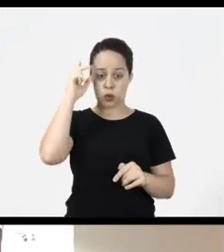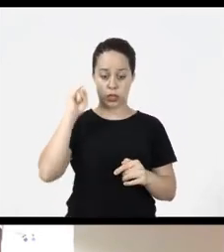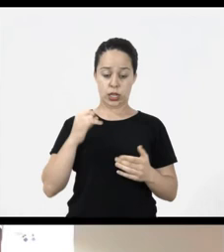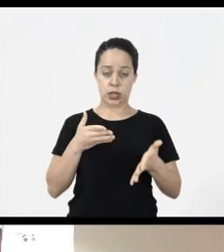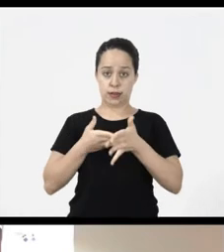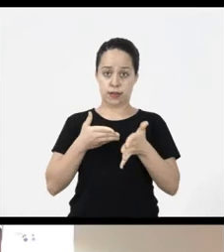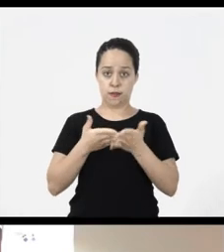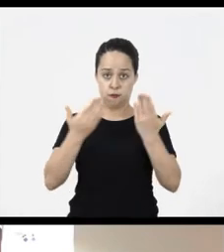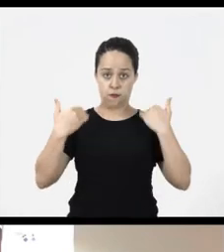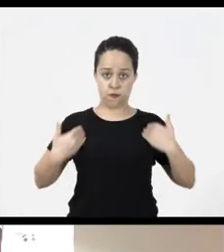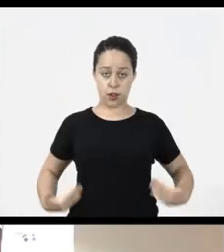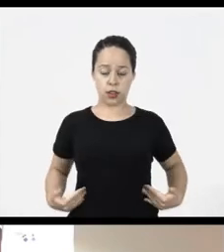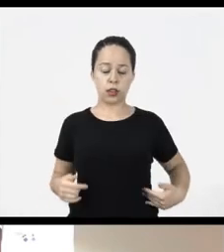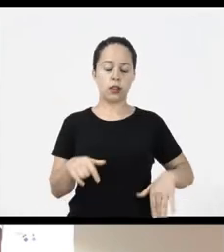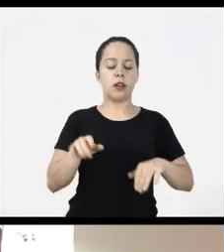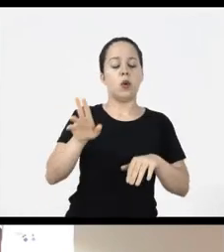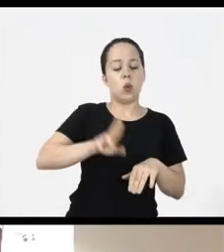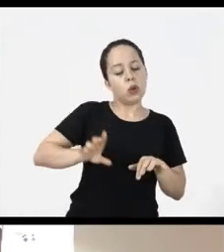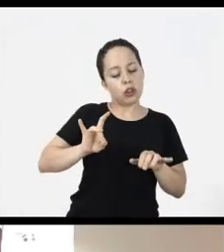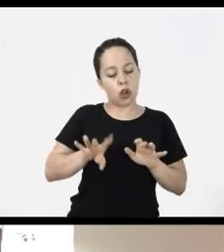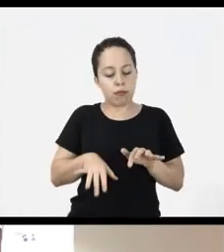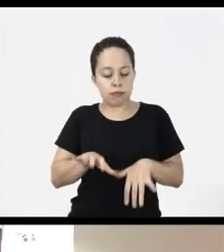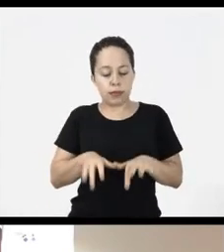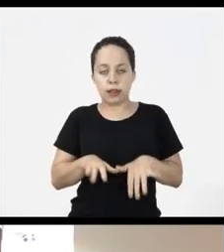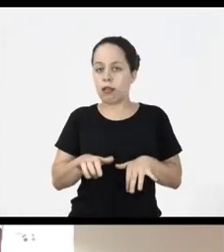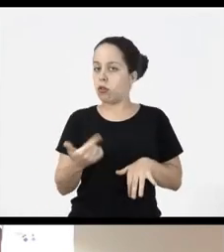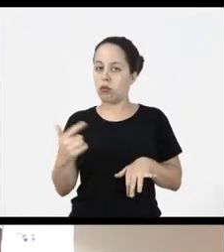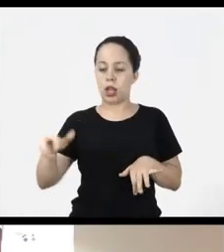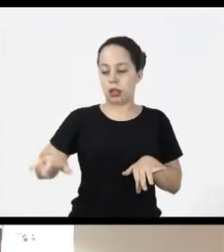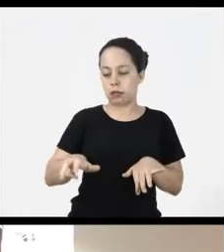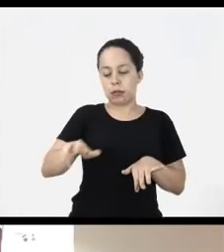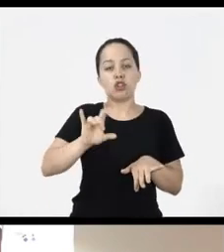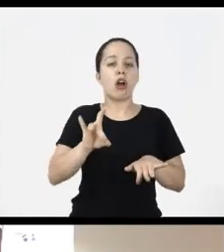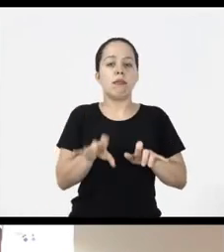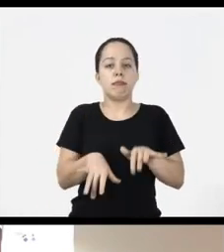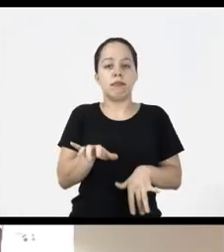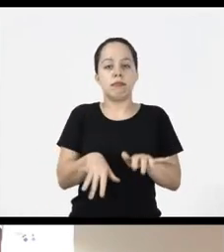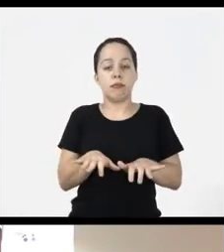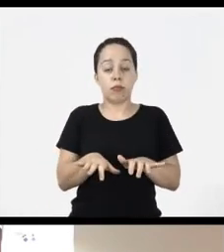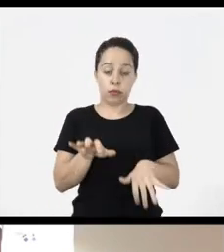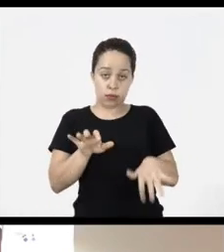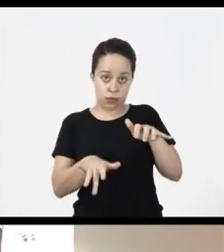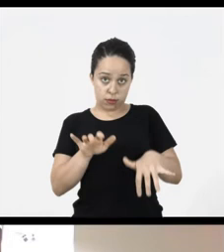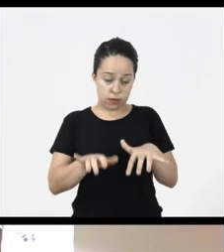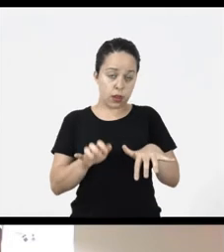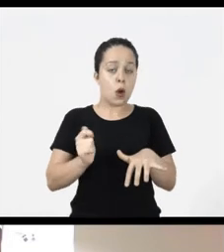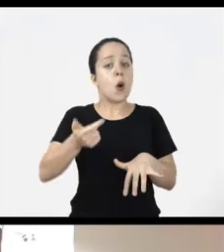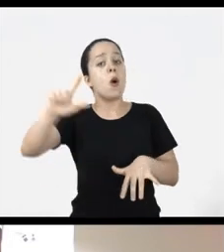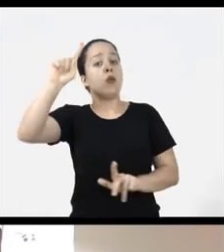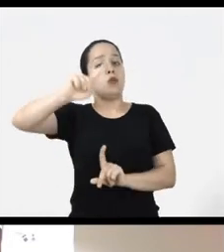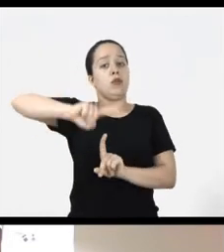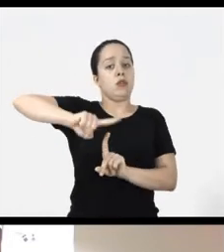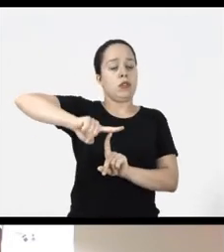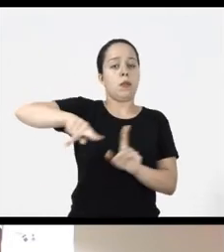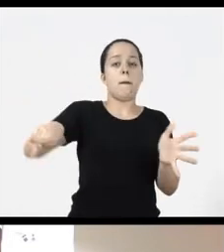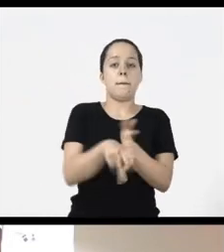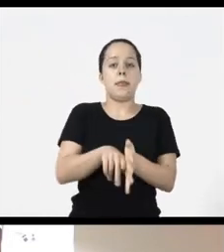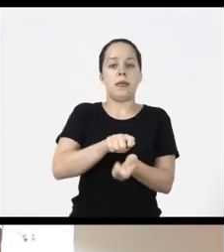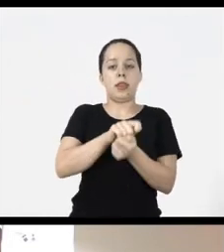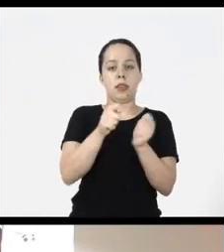some physical or motor limitations that interact through the keyboard or a keyboard one another keyboard